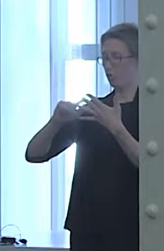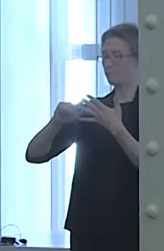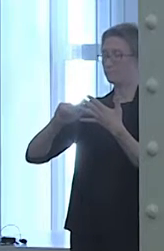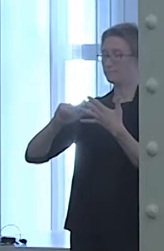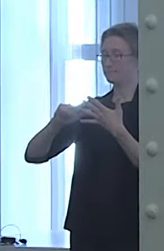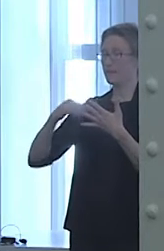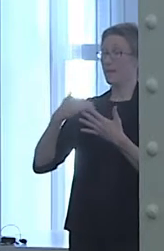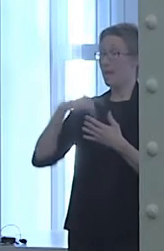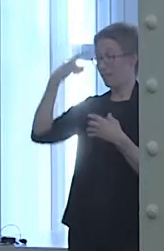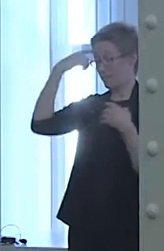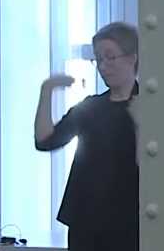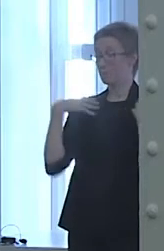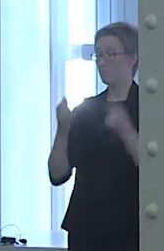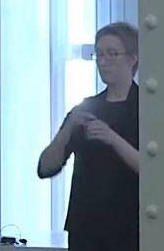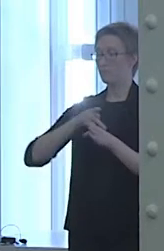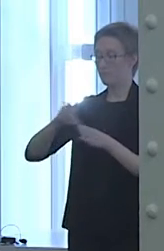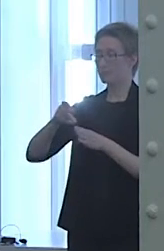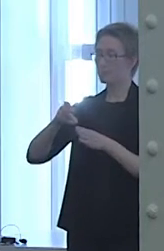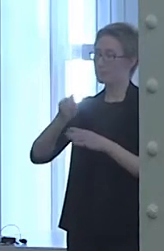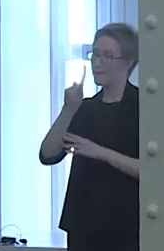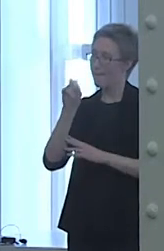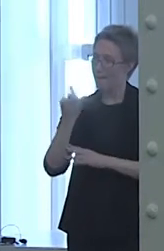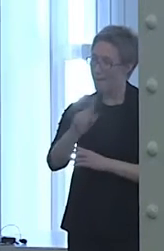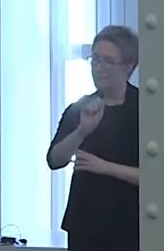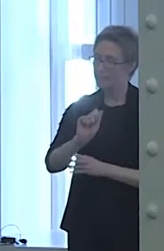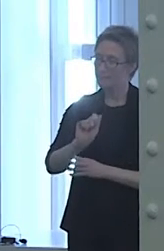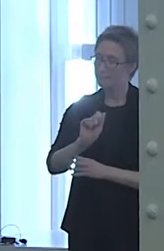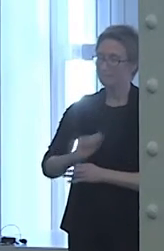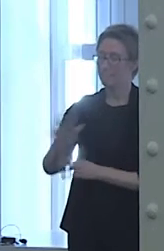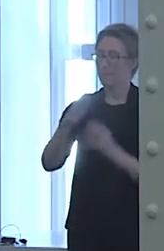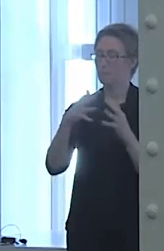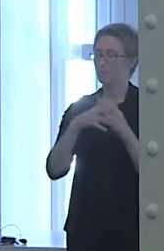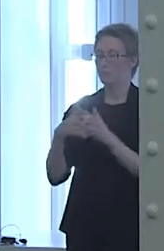ask Asian-American patients about their somatic symptoms.